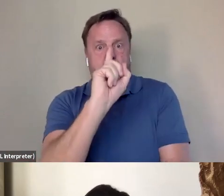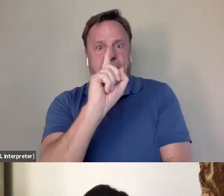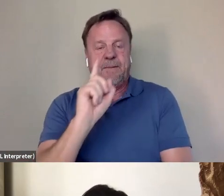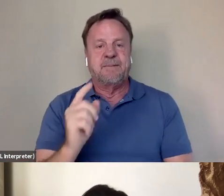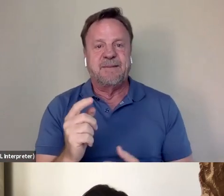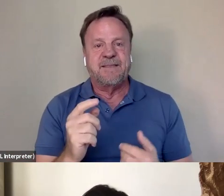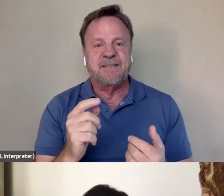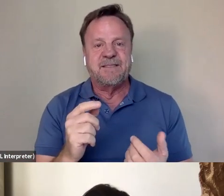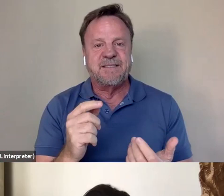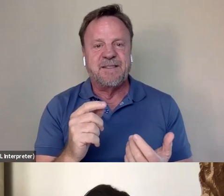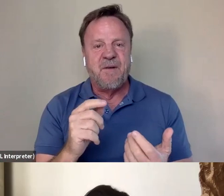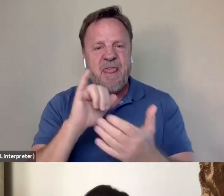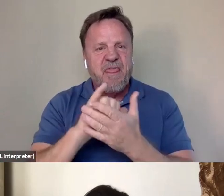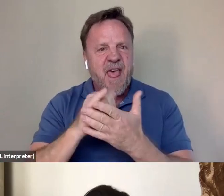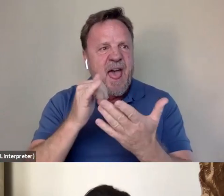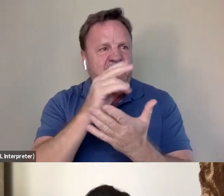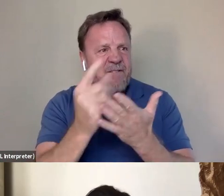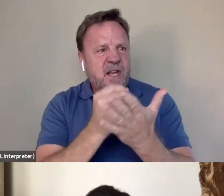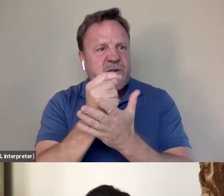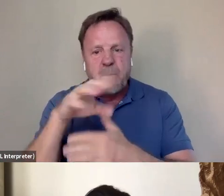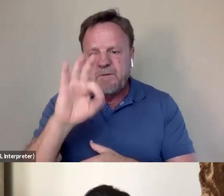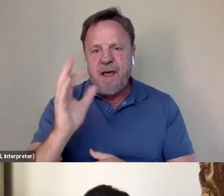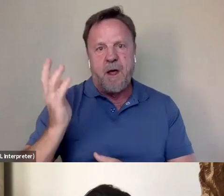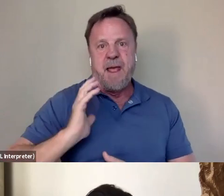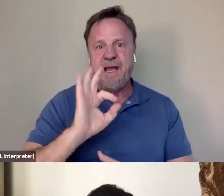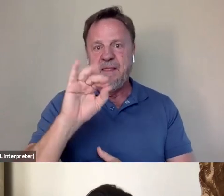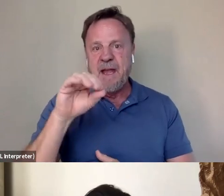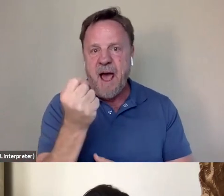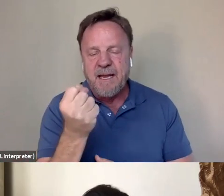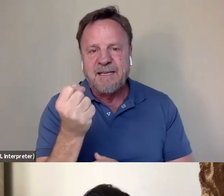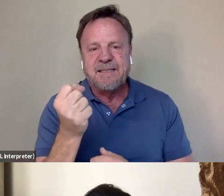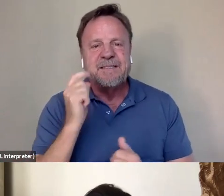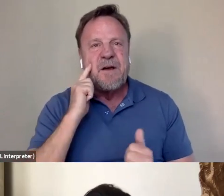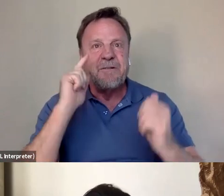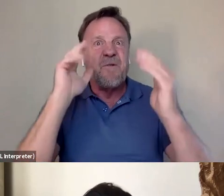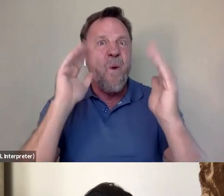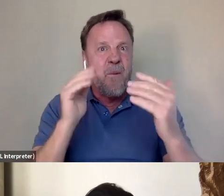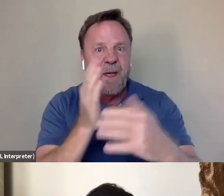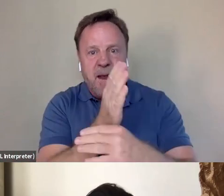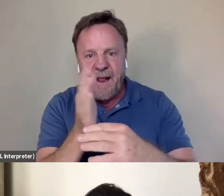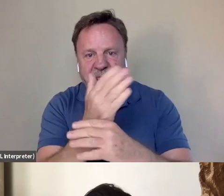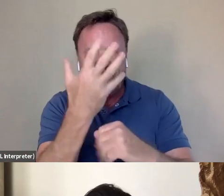that tape was found in the nineties. And I was hoping in the span of the five years that we were making the film,